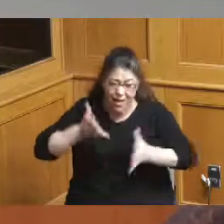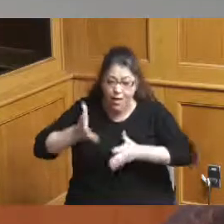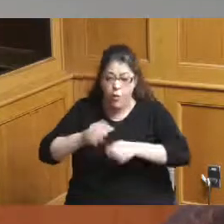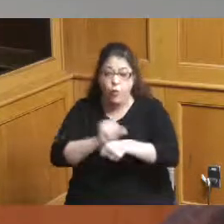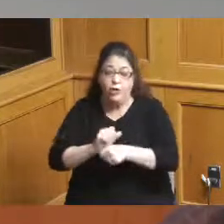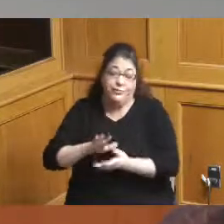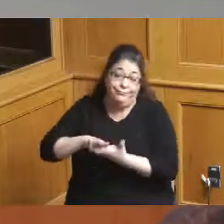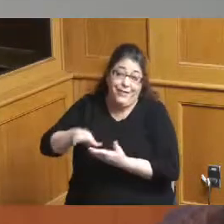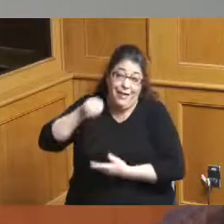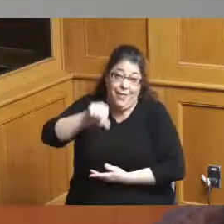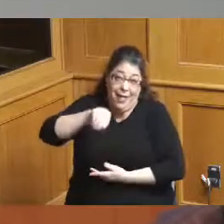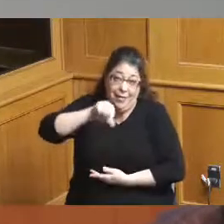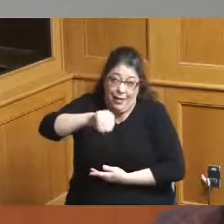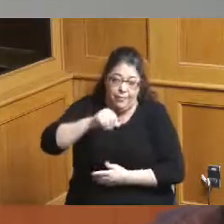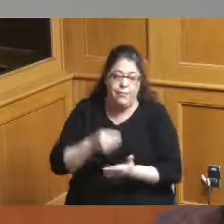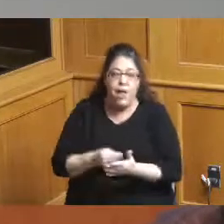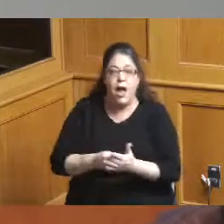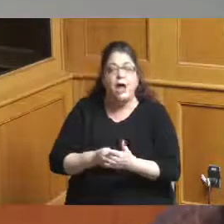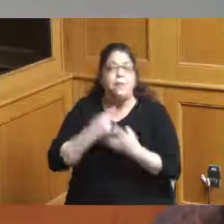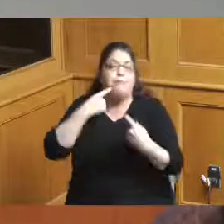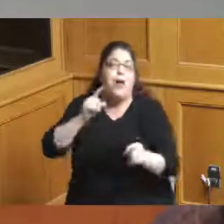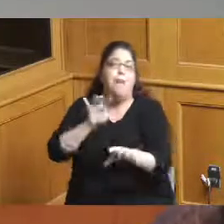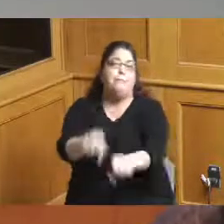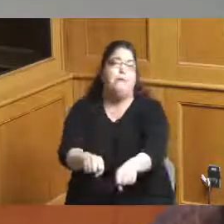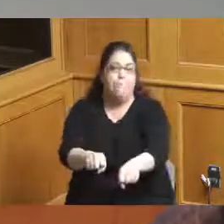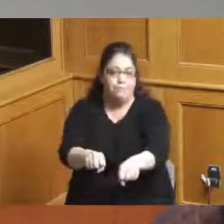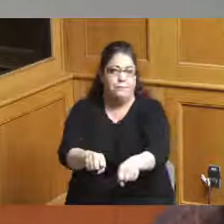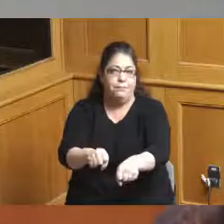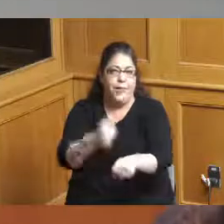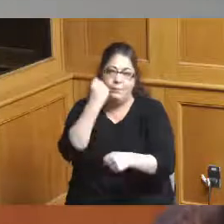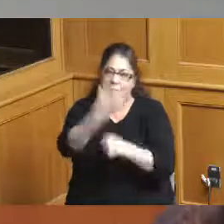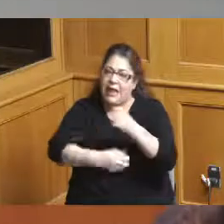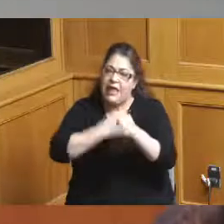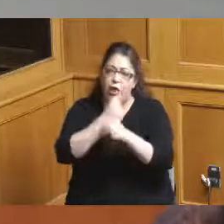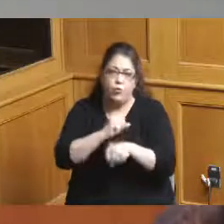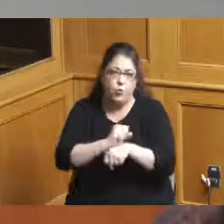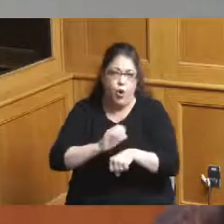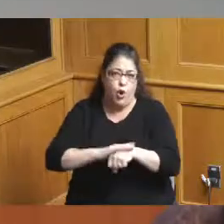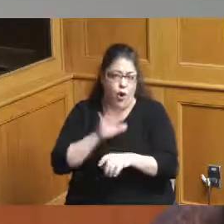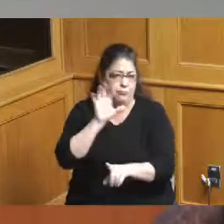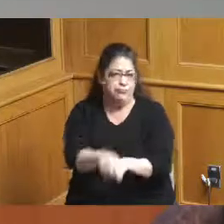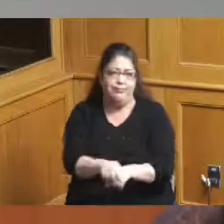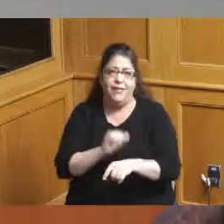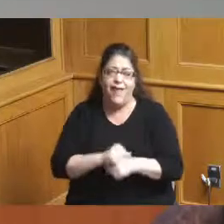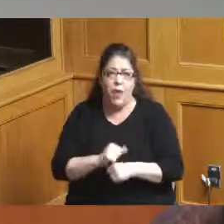we finally did it we've been working on that for many many years and the Board finally got